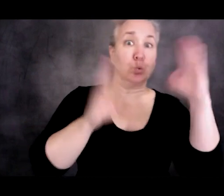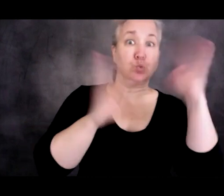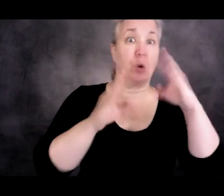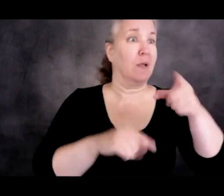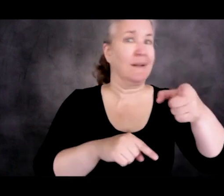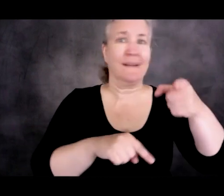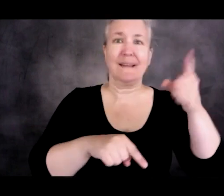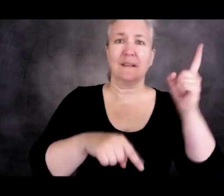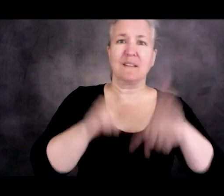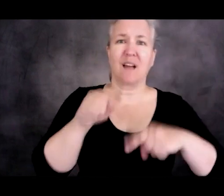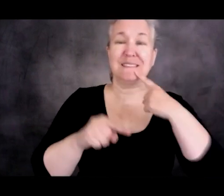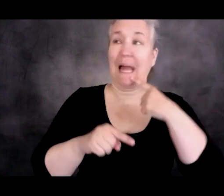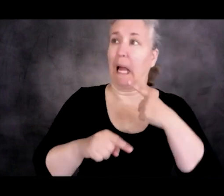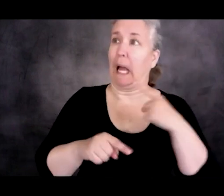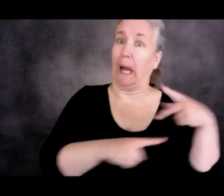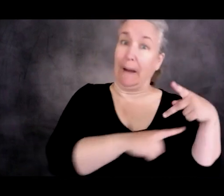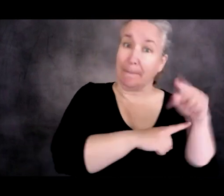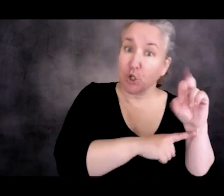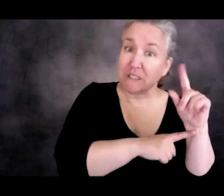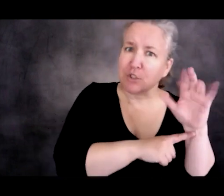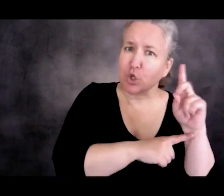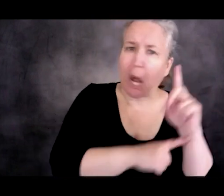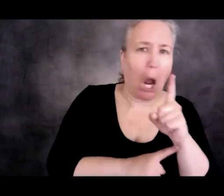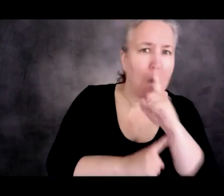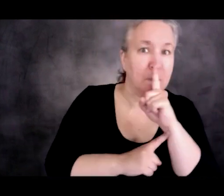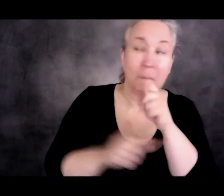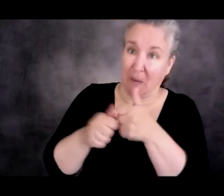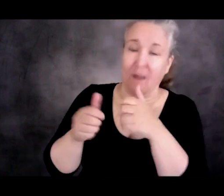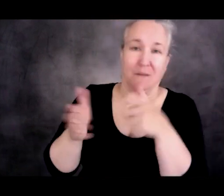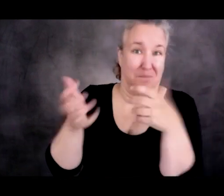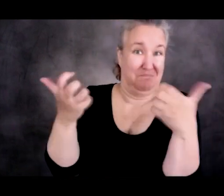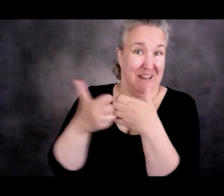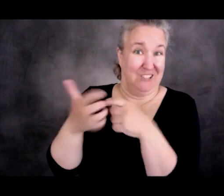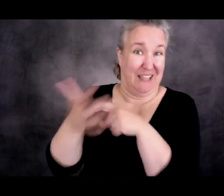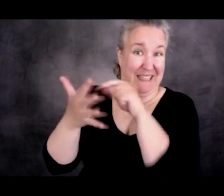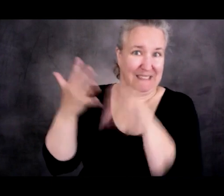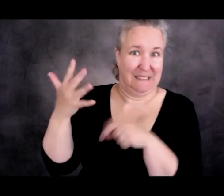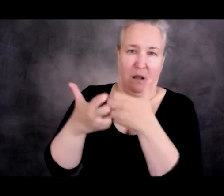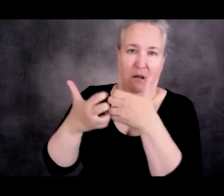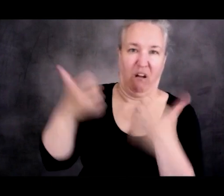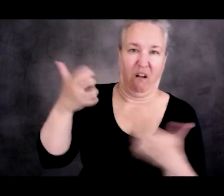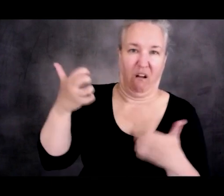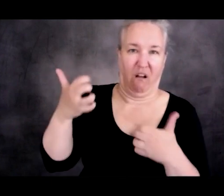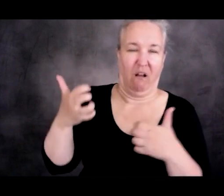are persecuted on account of the listed criteria? This makes Americans feel that asylum is being abused.